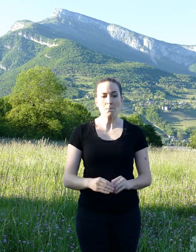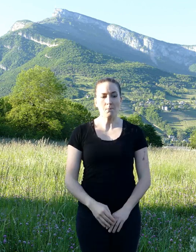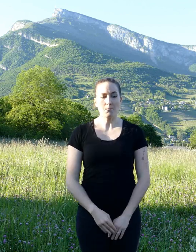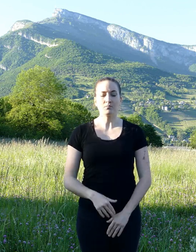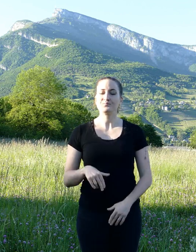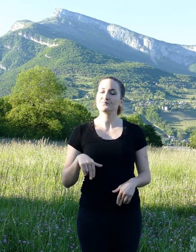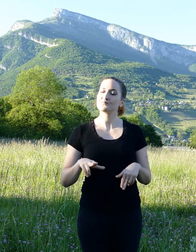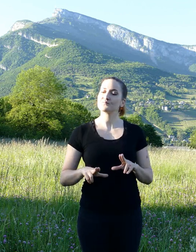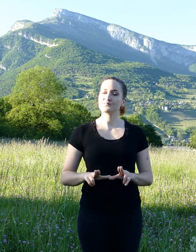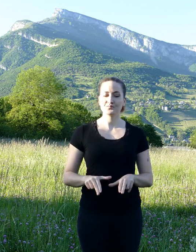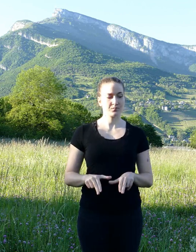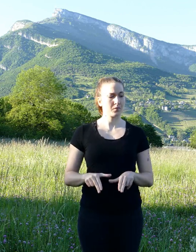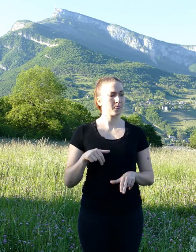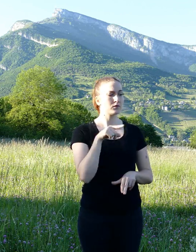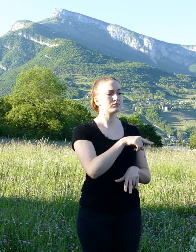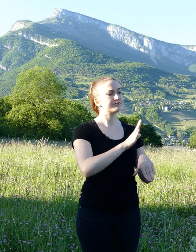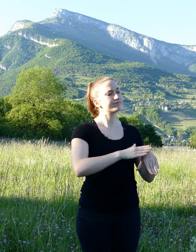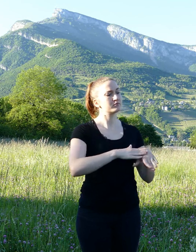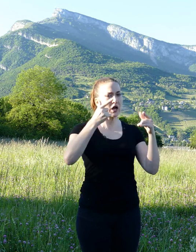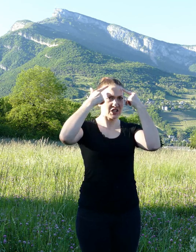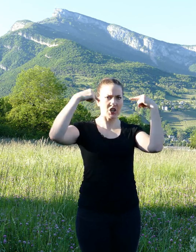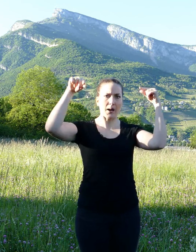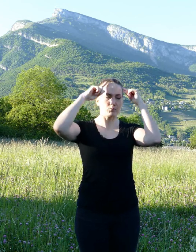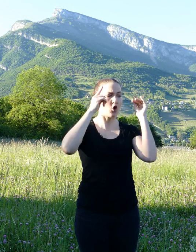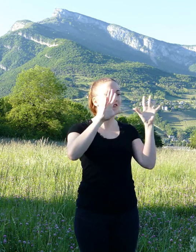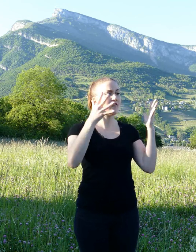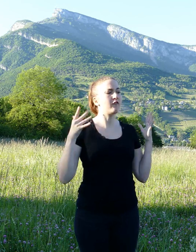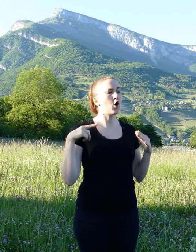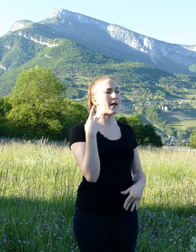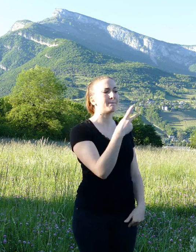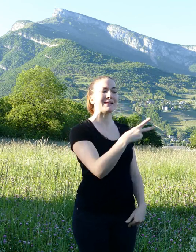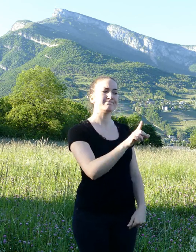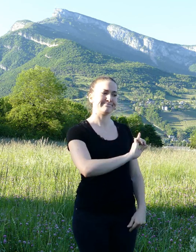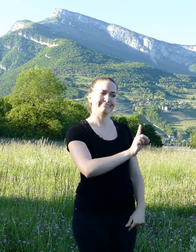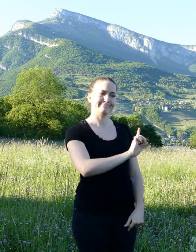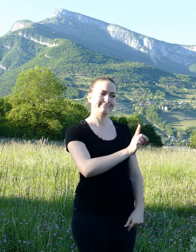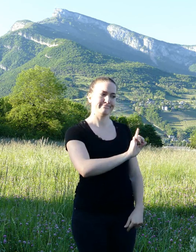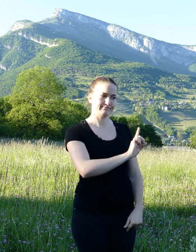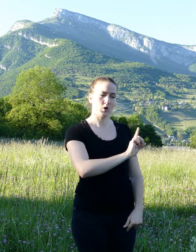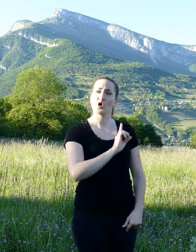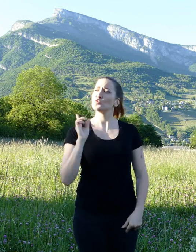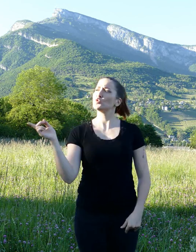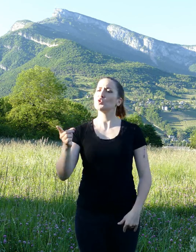Also, I want to remind you mister Diabou that the forest is everyone's. You will therefore have to pay